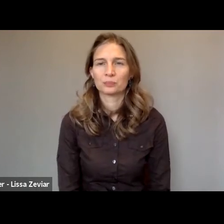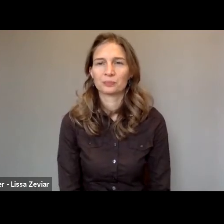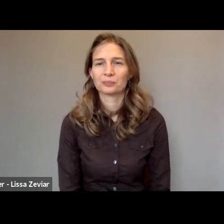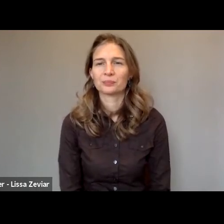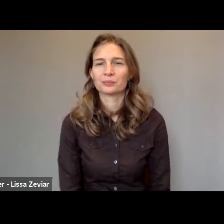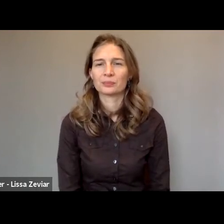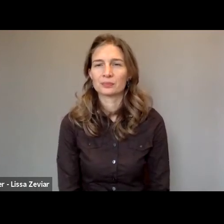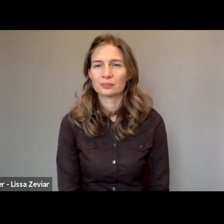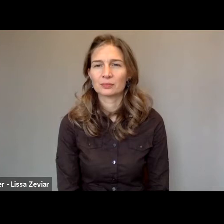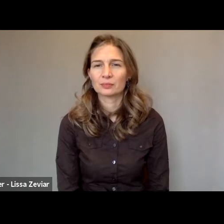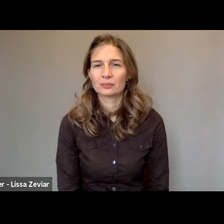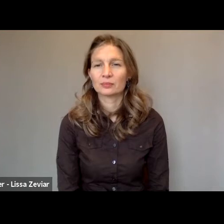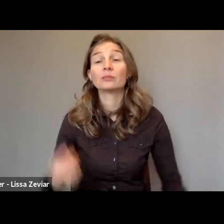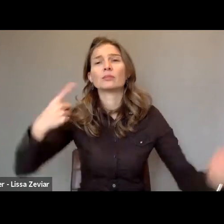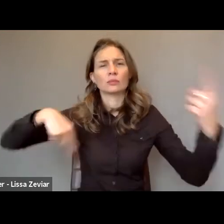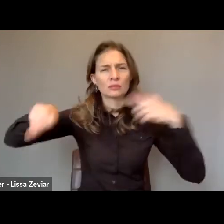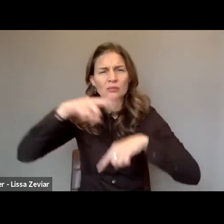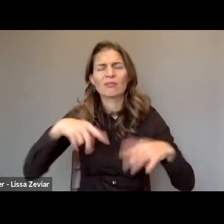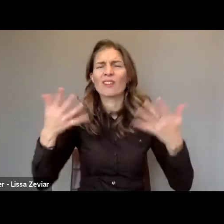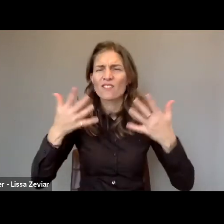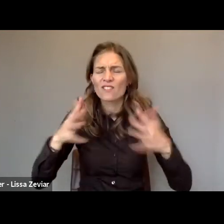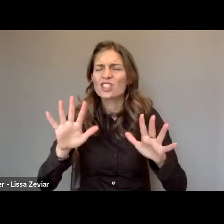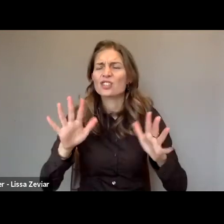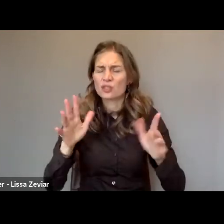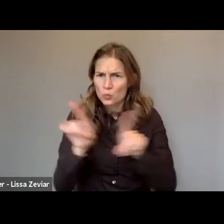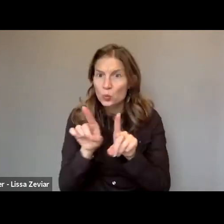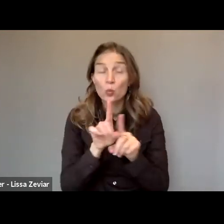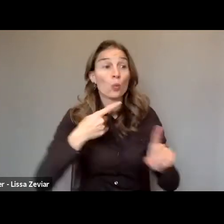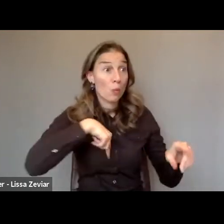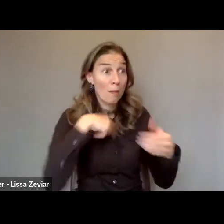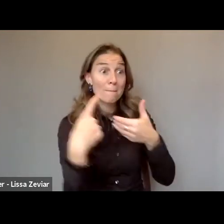We talked about violence with our members for a very long time.